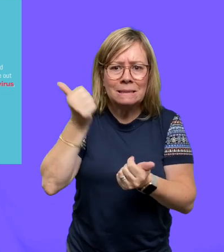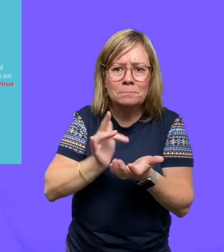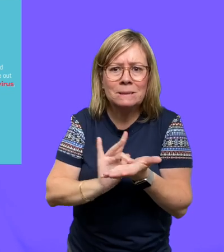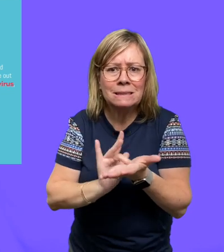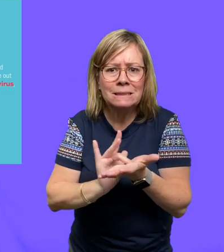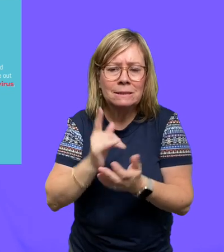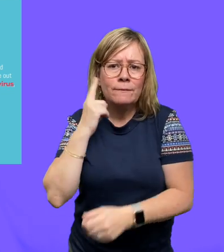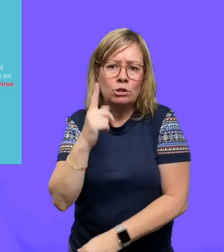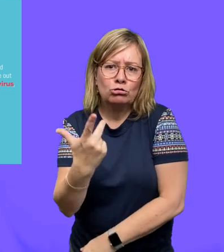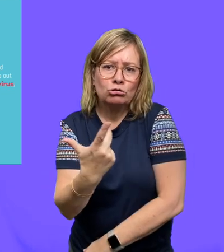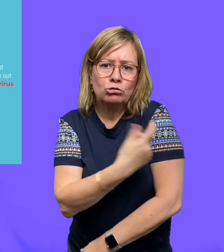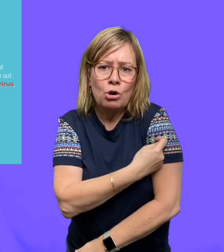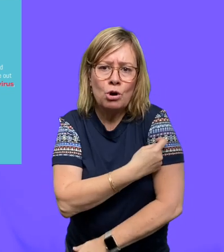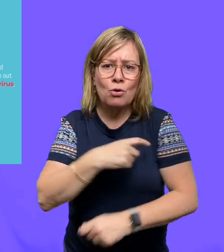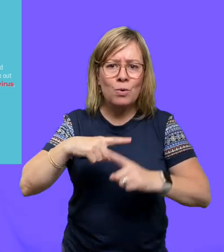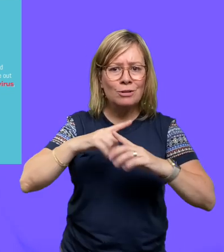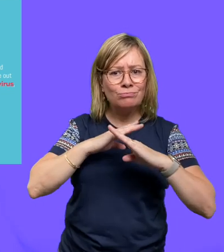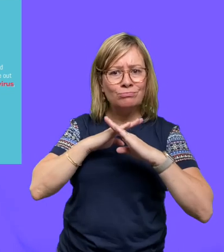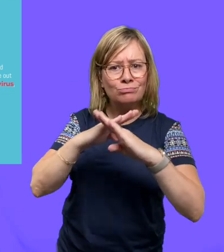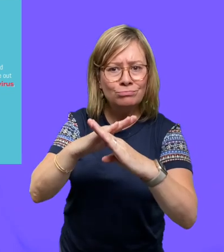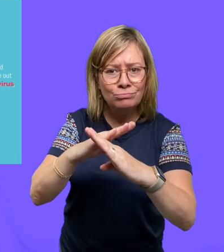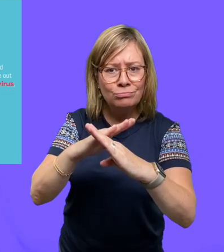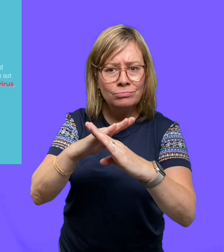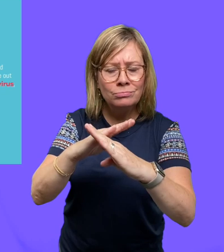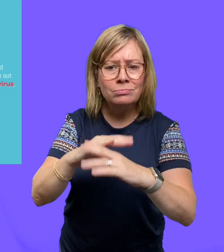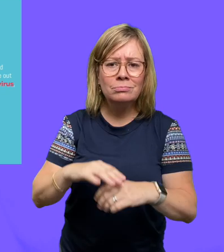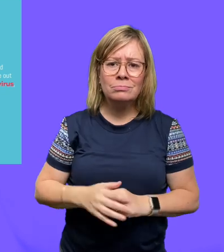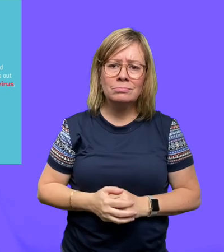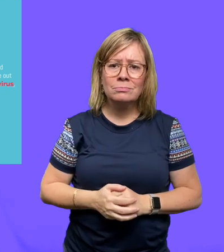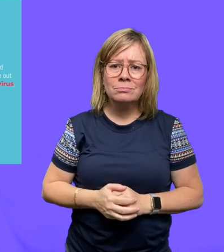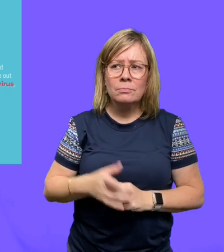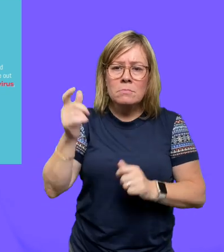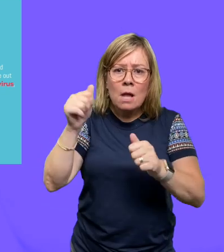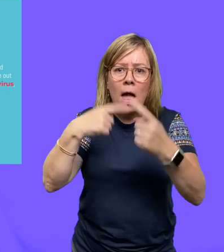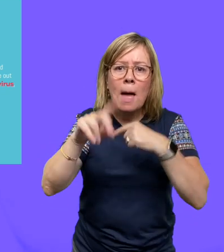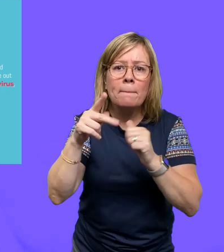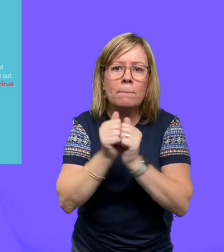best medication or vaccination to prevent it. They'll be able to come up